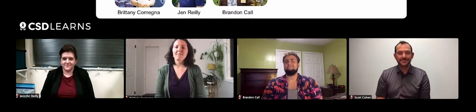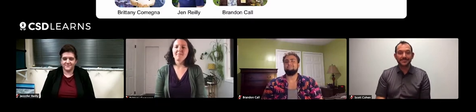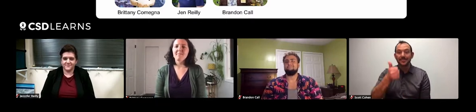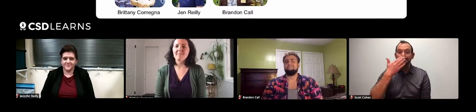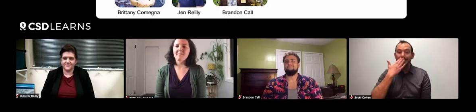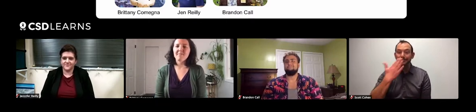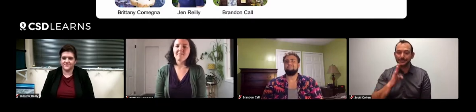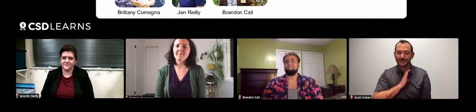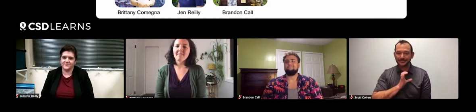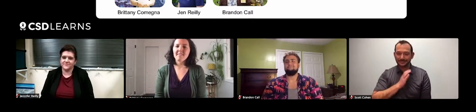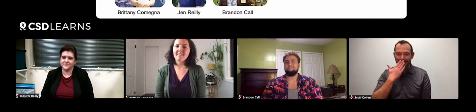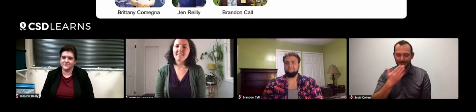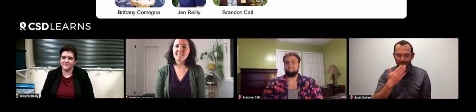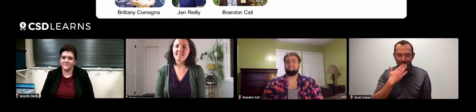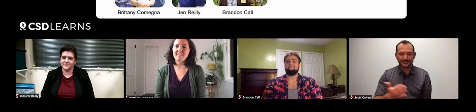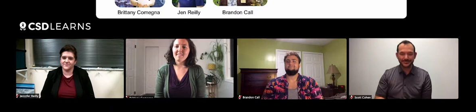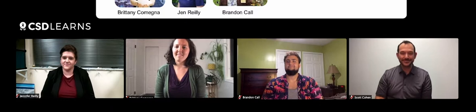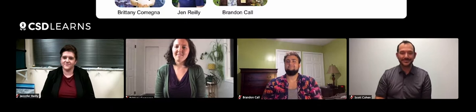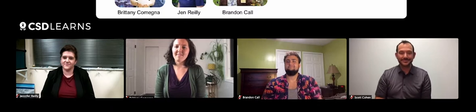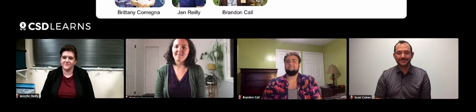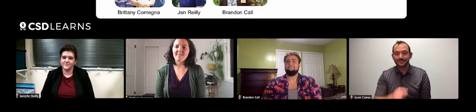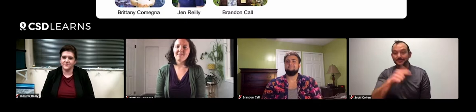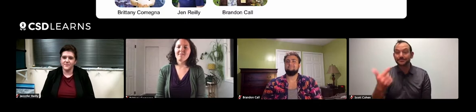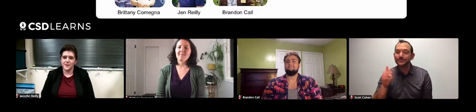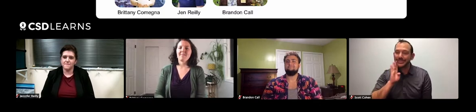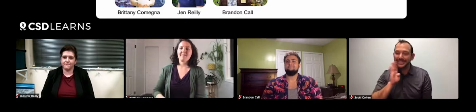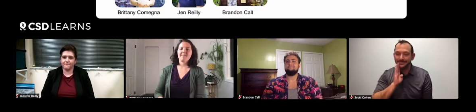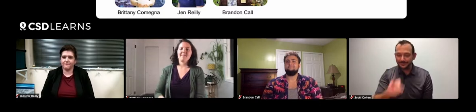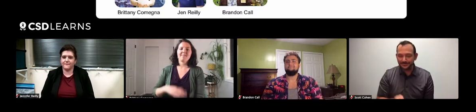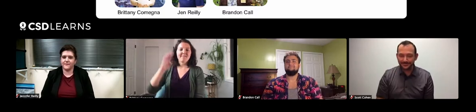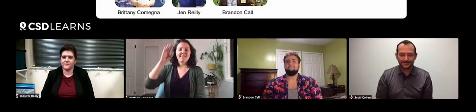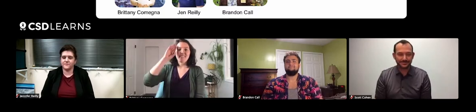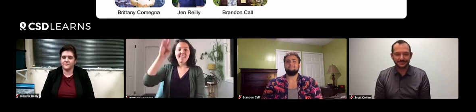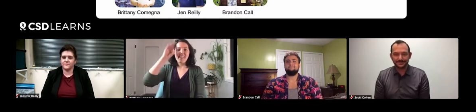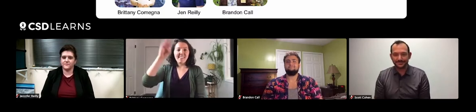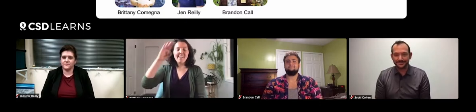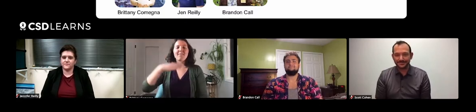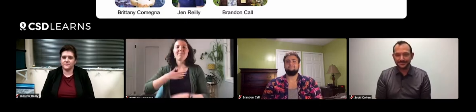Thank you Brandon, thank you for that. And now we'll turn it over to Brittany. Hello everyone,